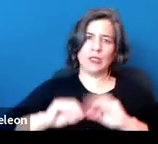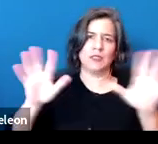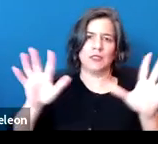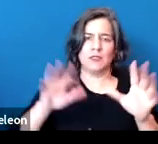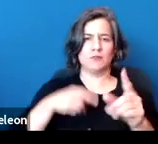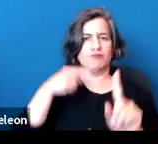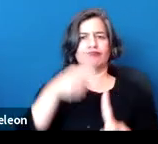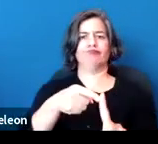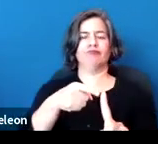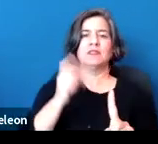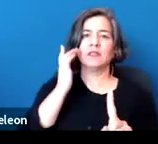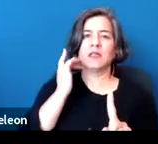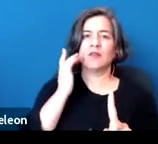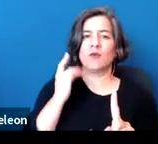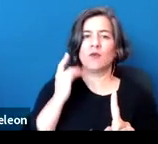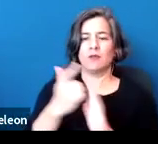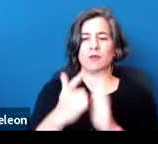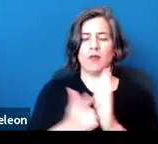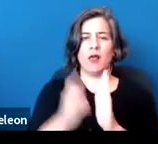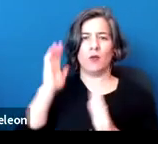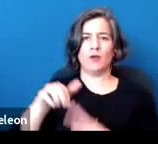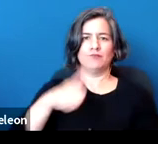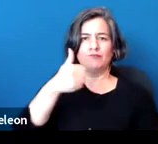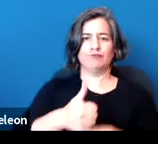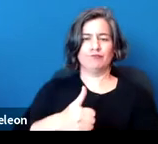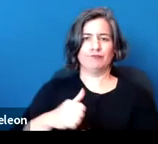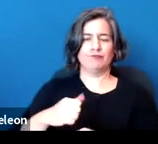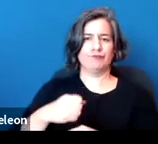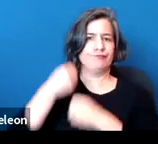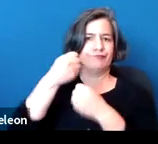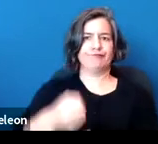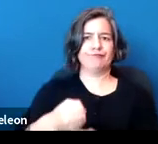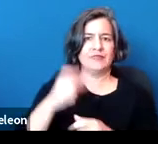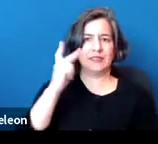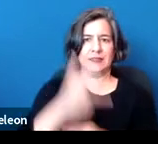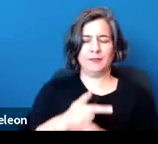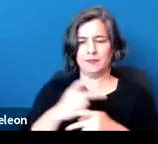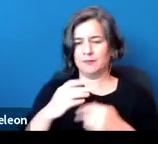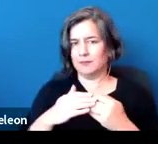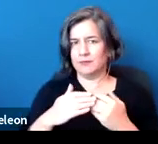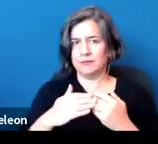that California law will remain in its own form, regardless of whether any